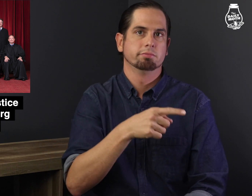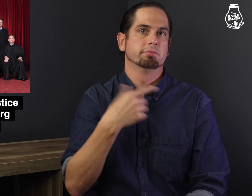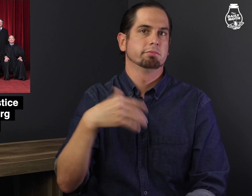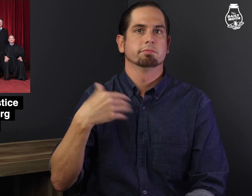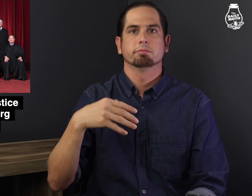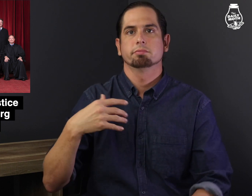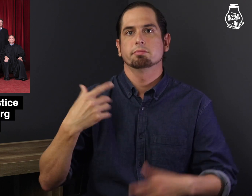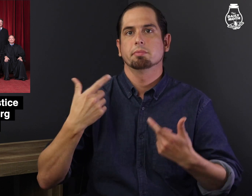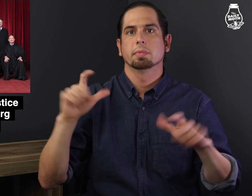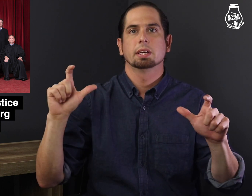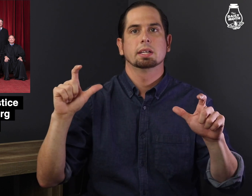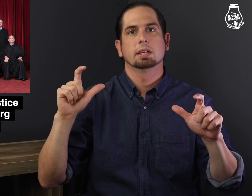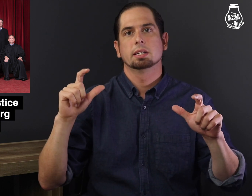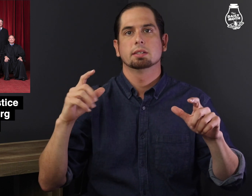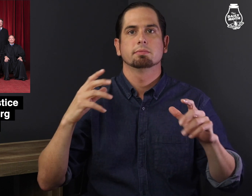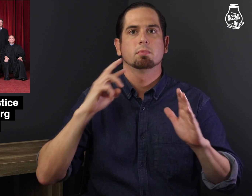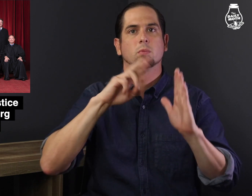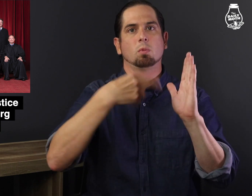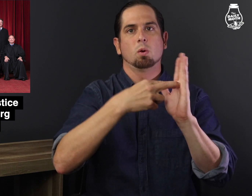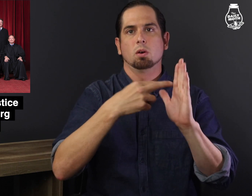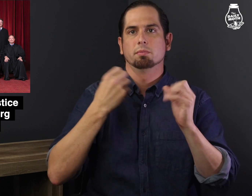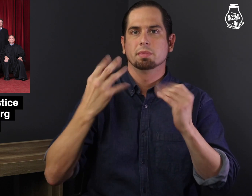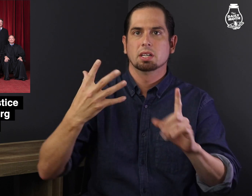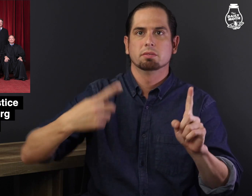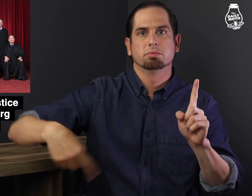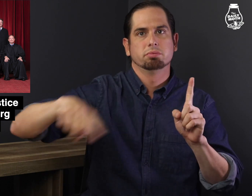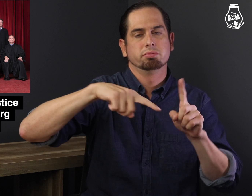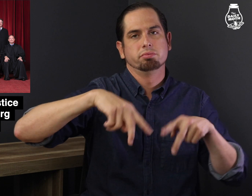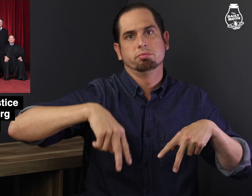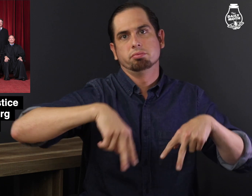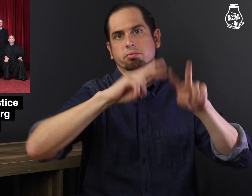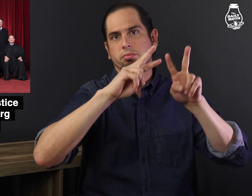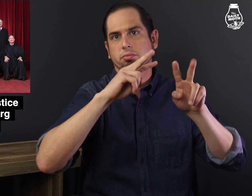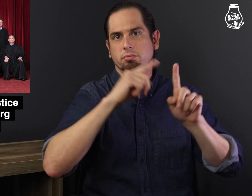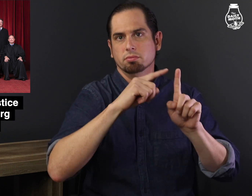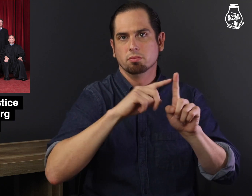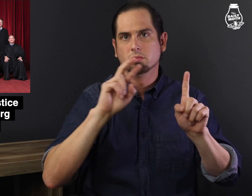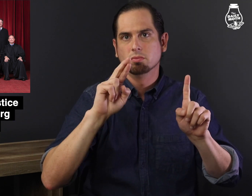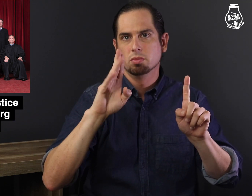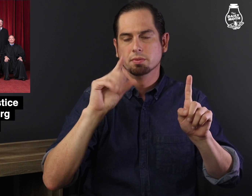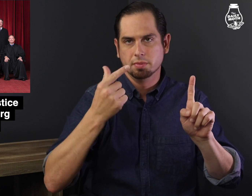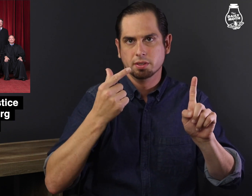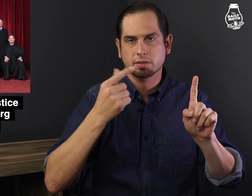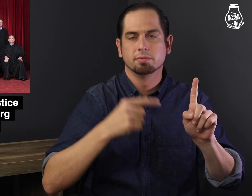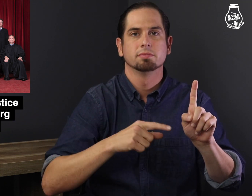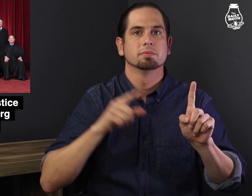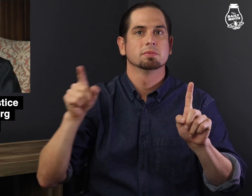She was admired by many.